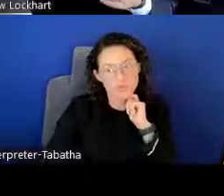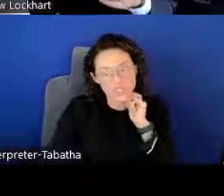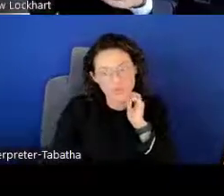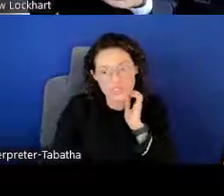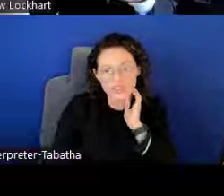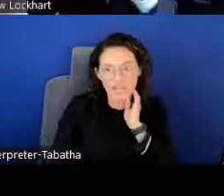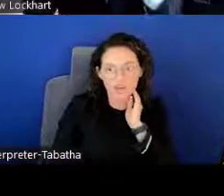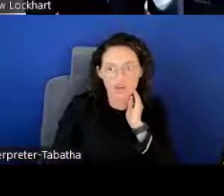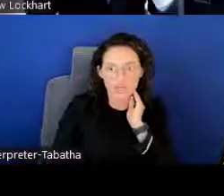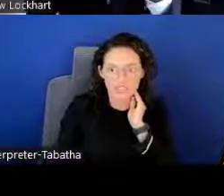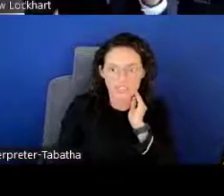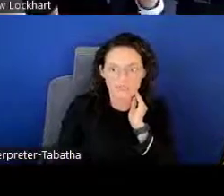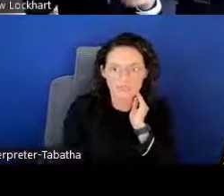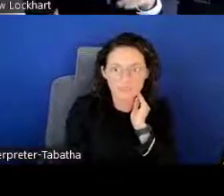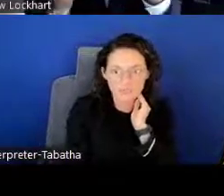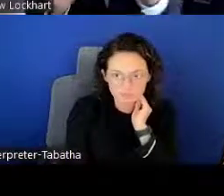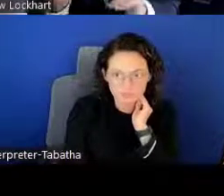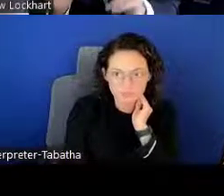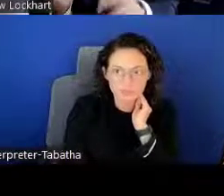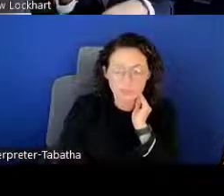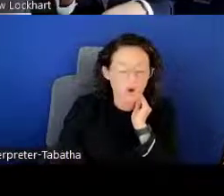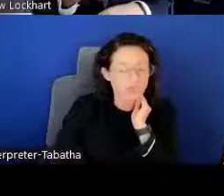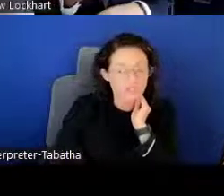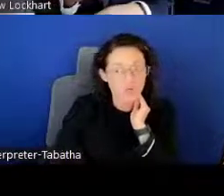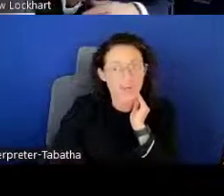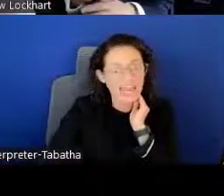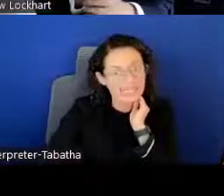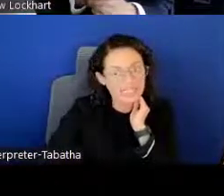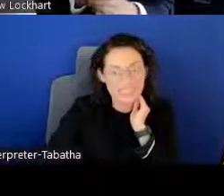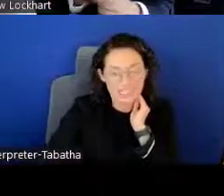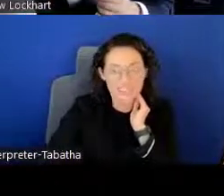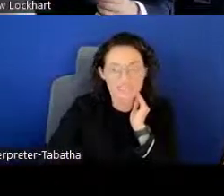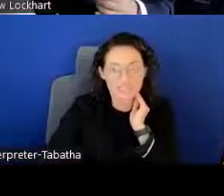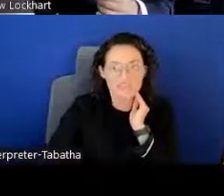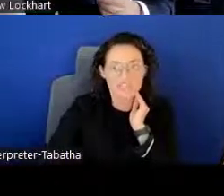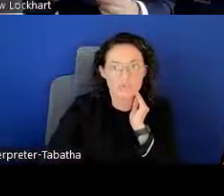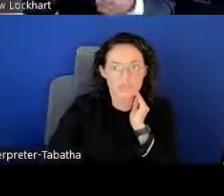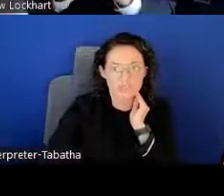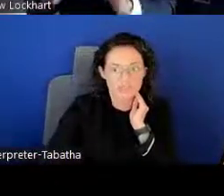We do see that often, also with highly intelligent individuals.